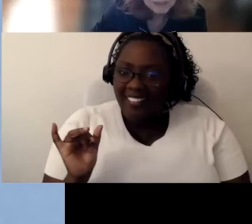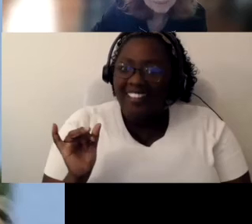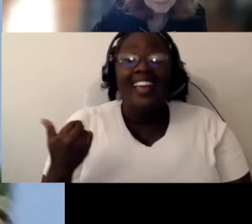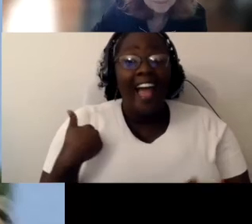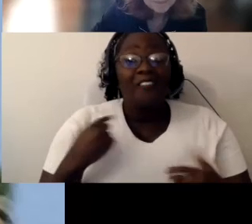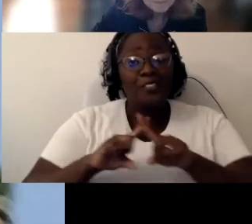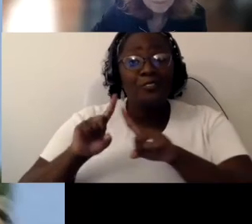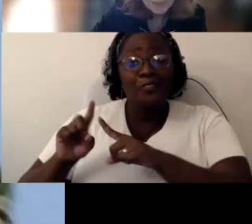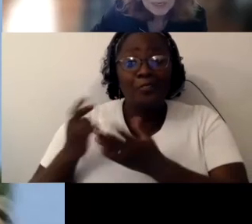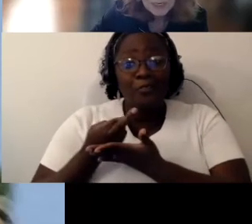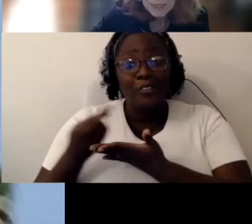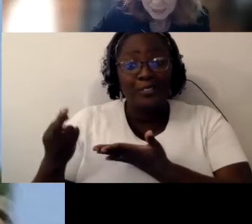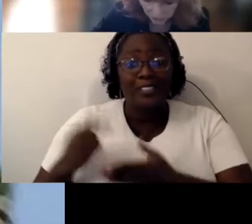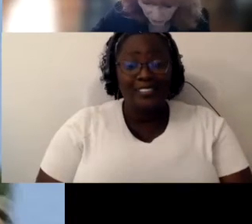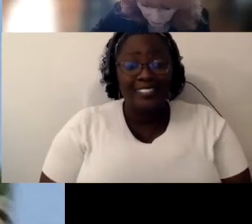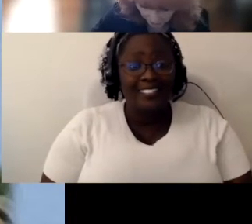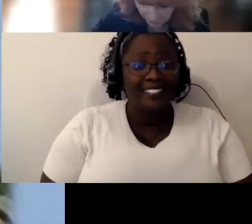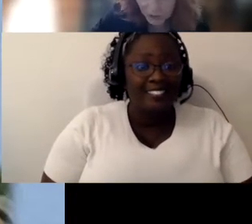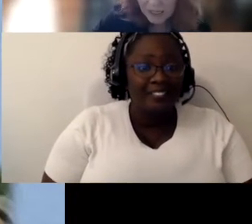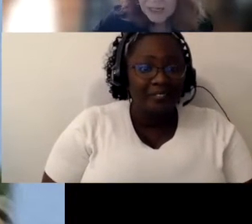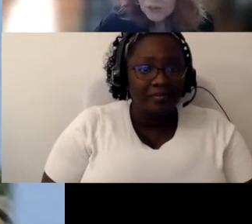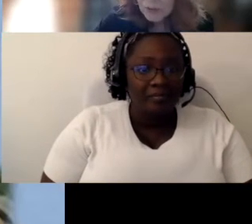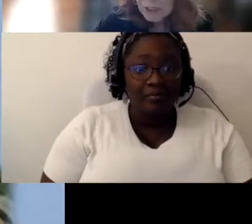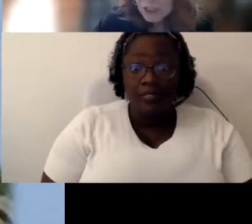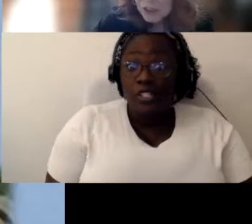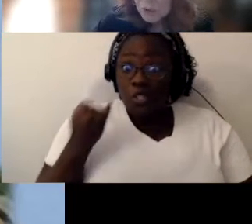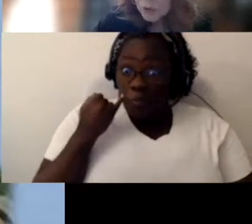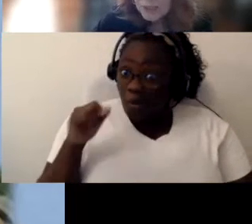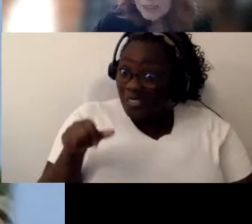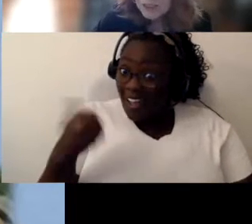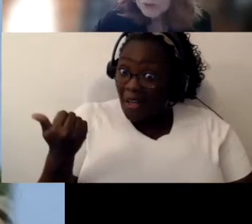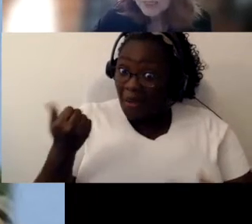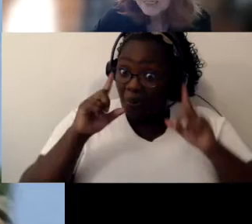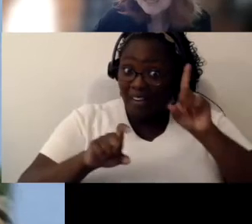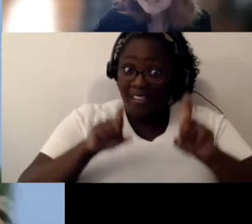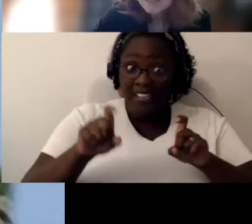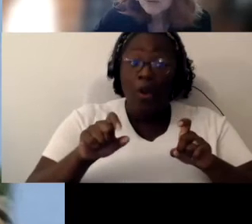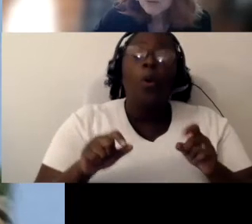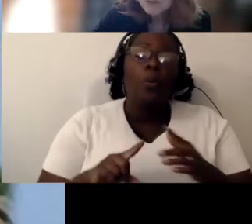some resources So if they’re aren’t any other questions we’ll go into training so are we still good